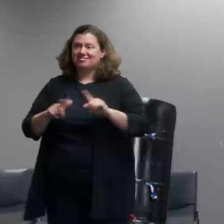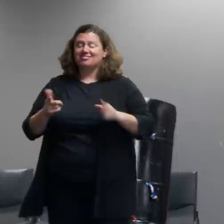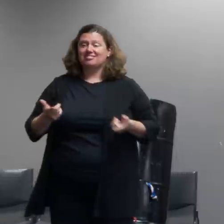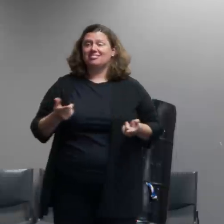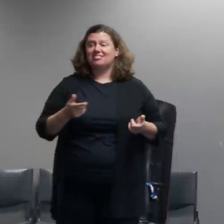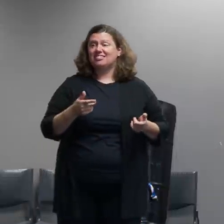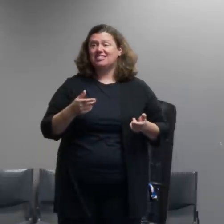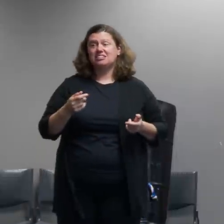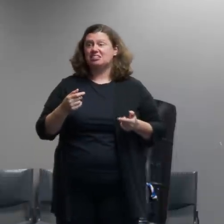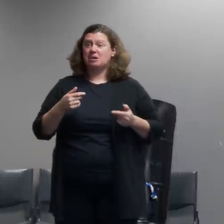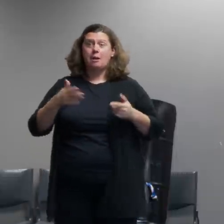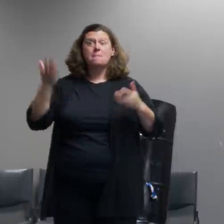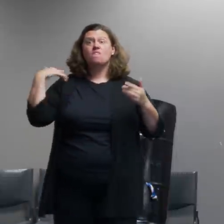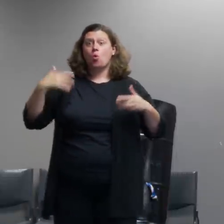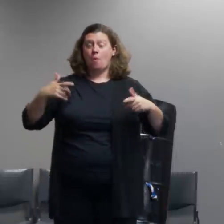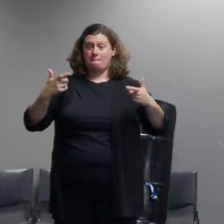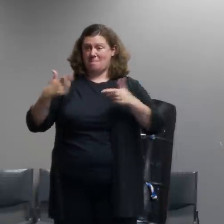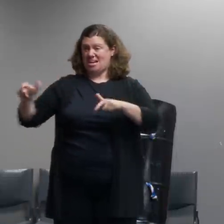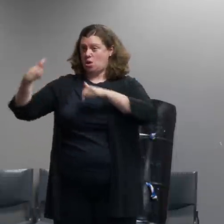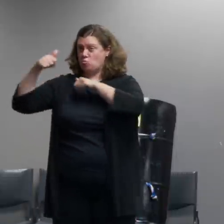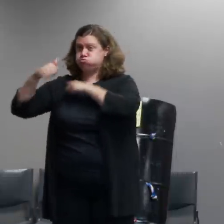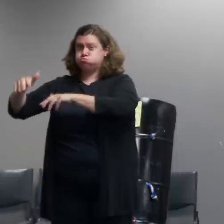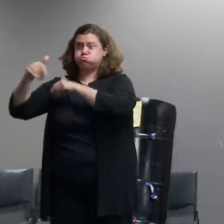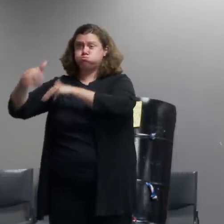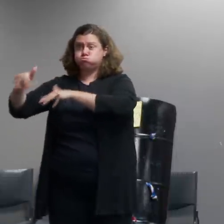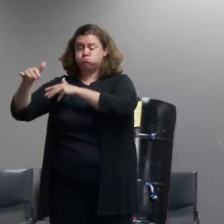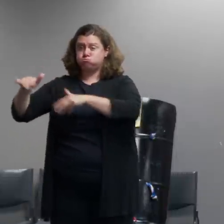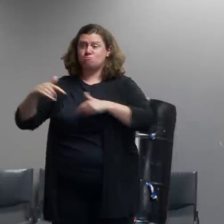marches that happened without us being there at all